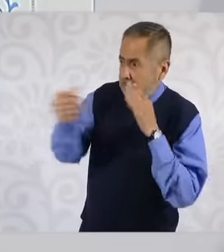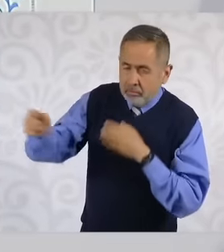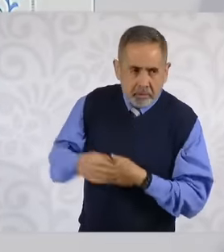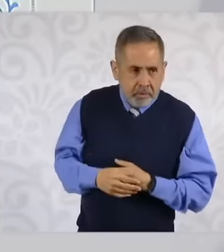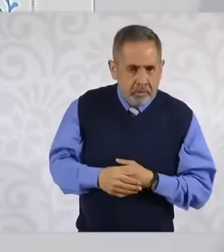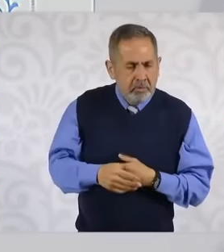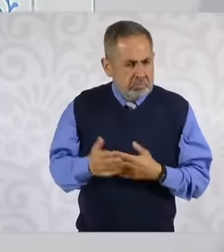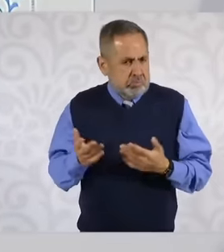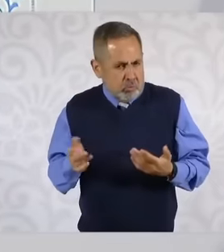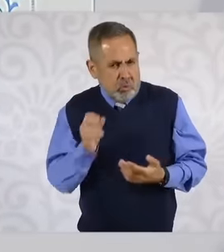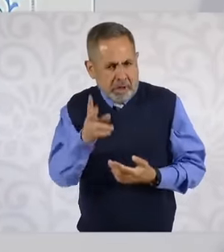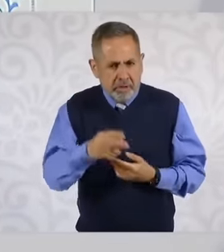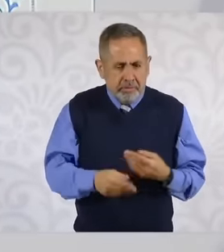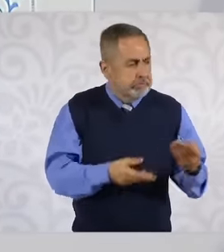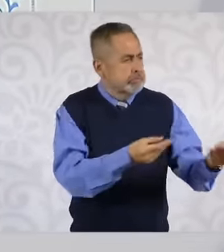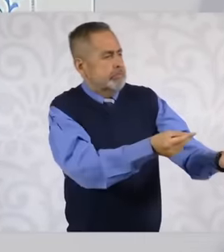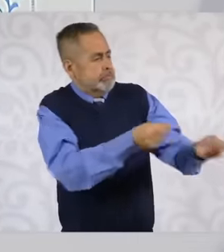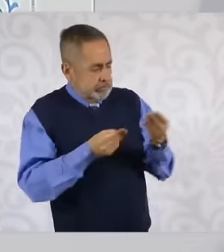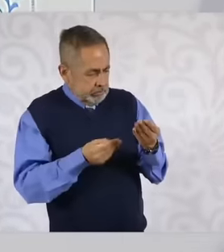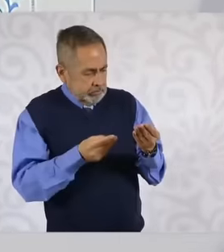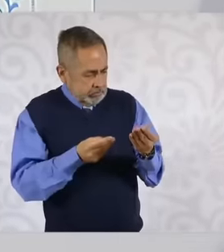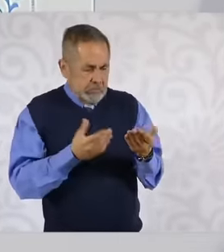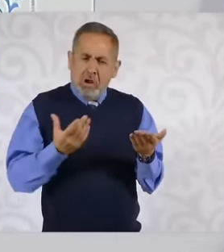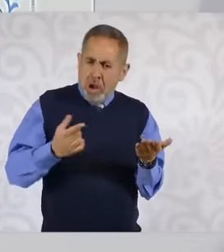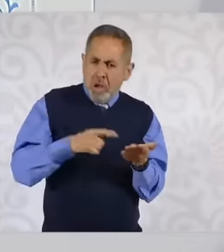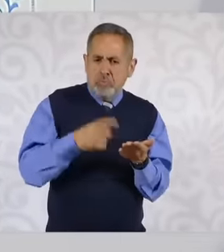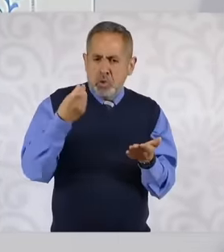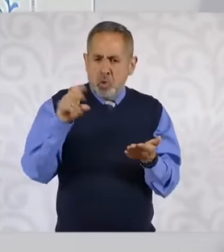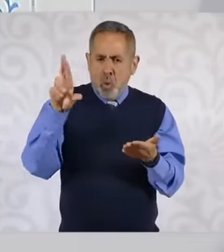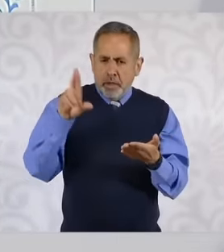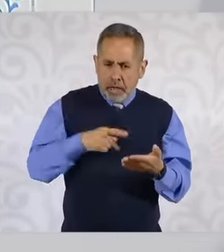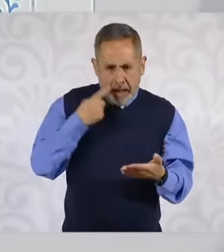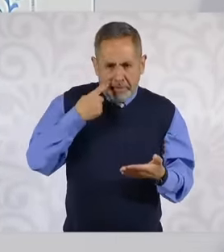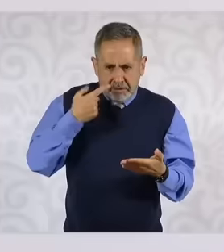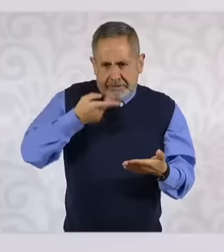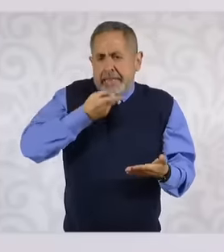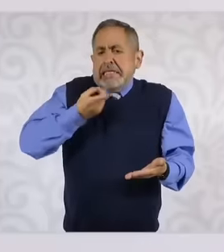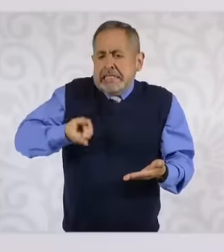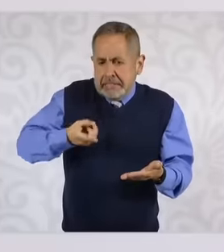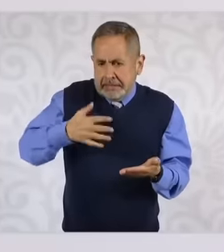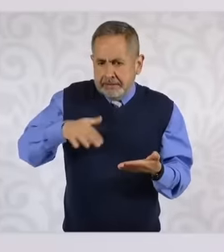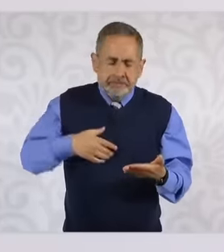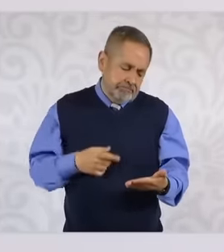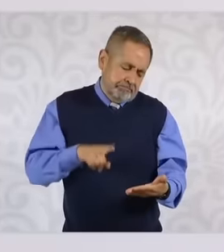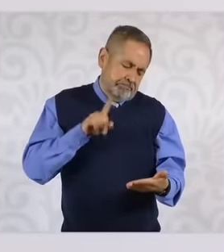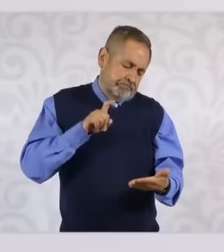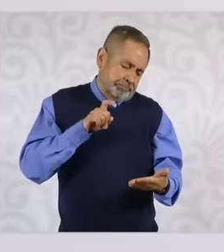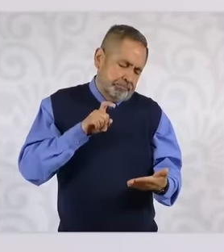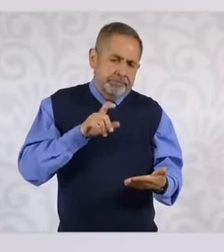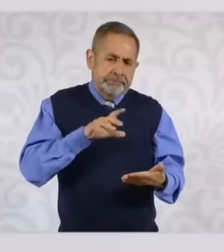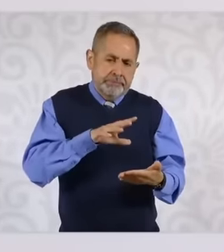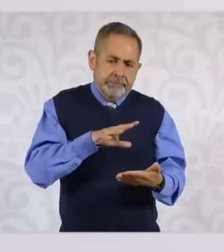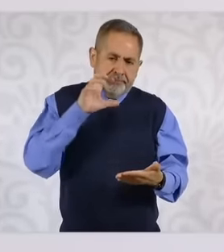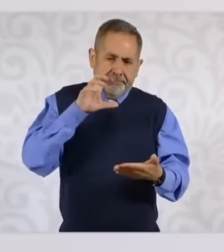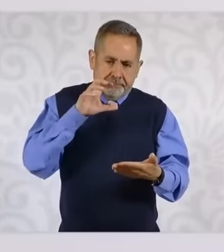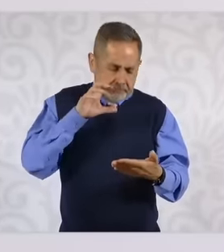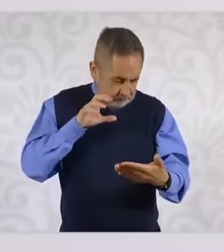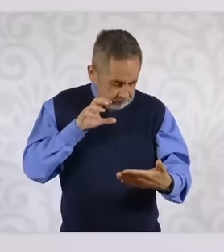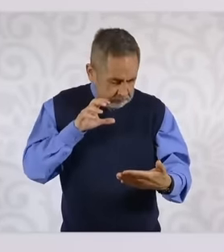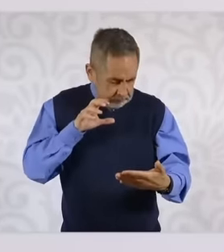notification comes in a QR then the legal advisor says well let's see what